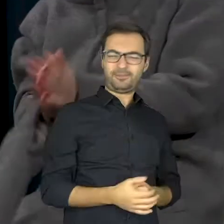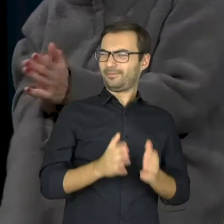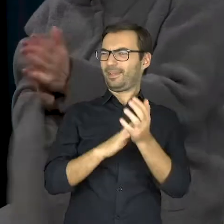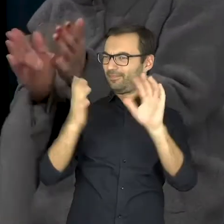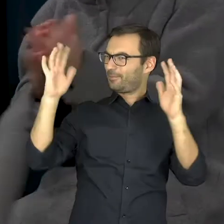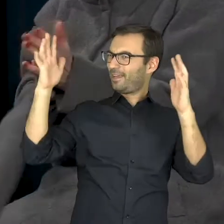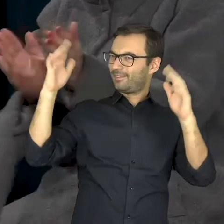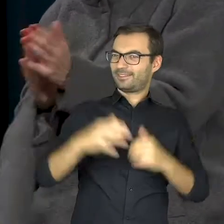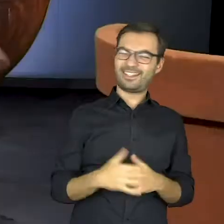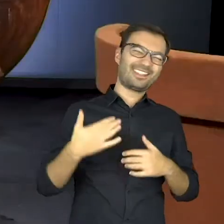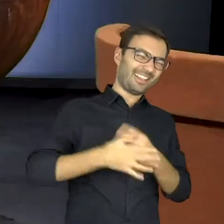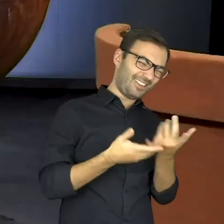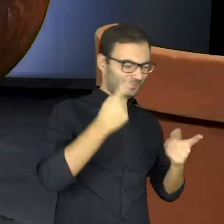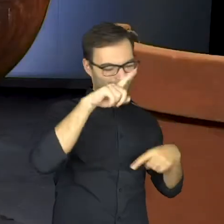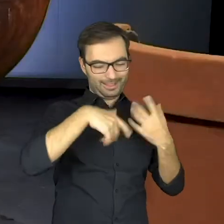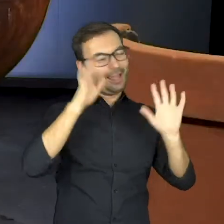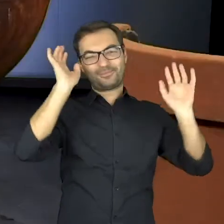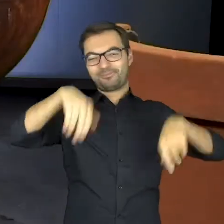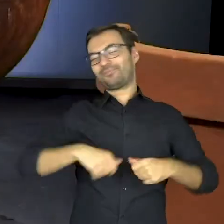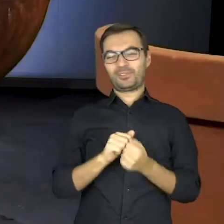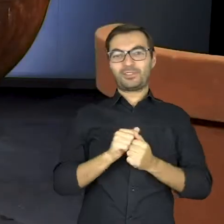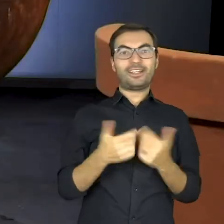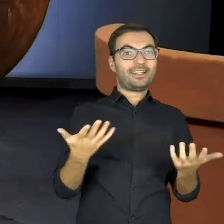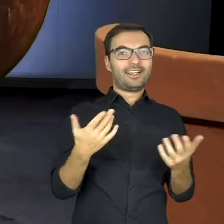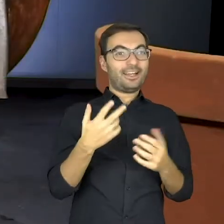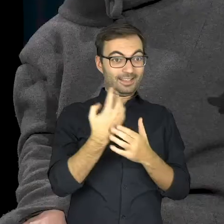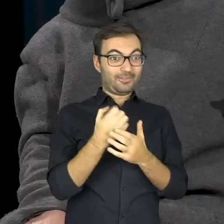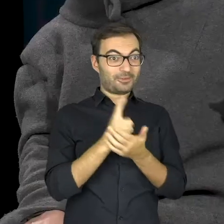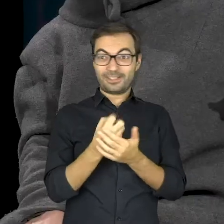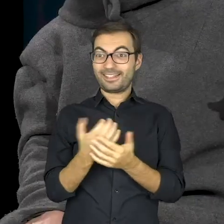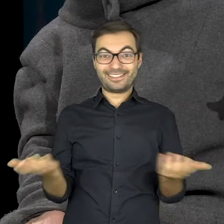Bravo, bravo! In the end I’ve messed up a bit but... Listen, did anyone record that?